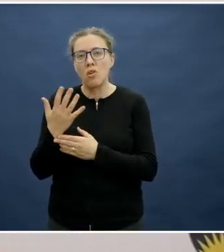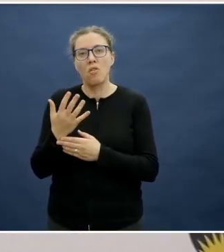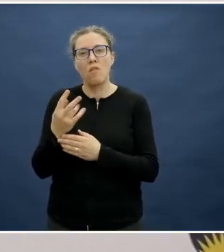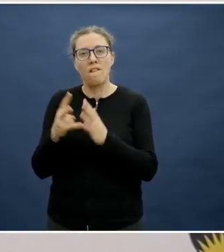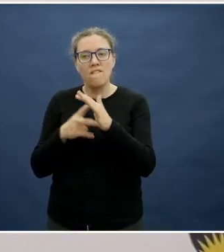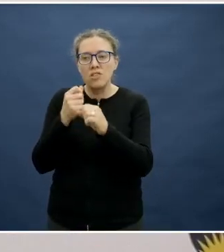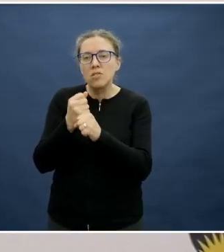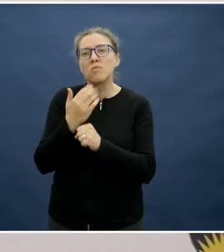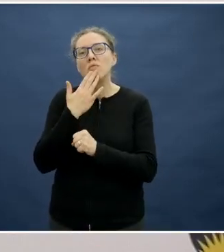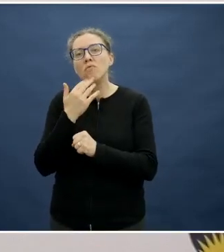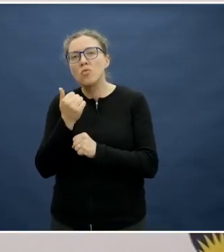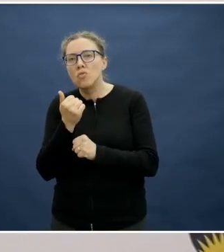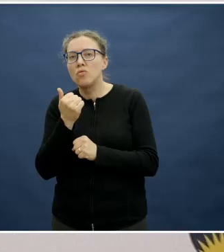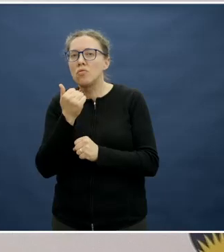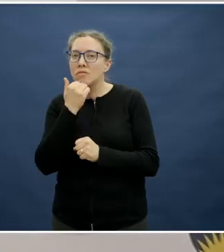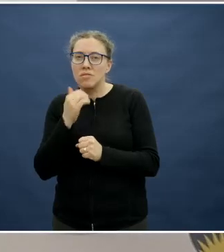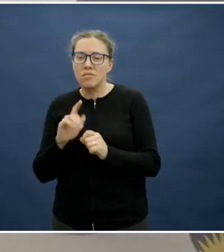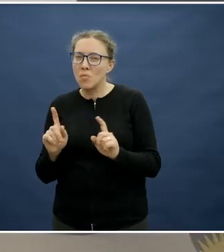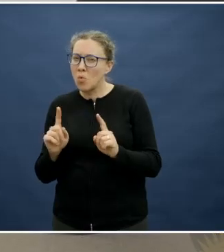How did that pan out?